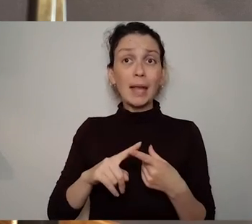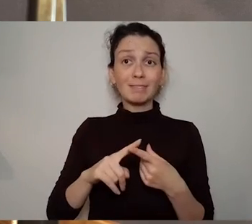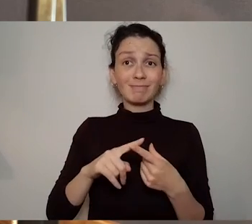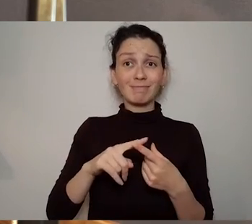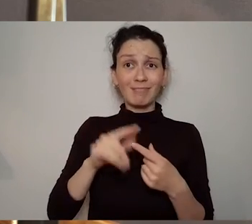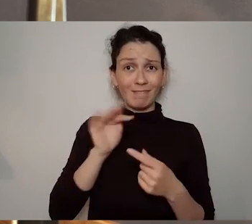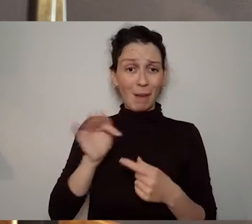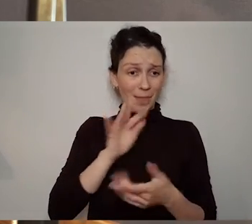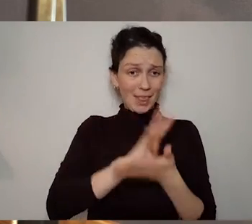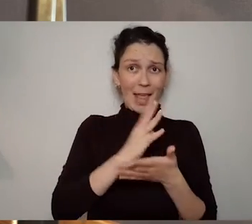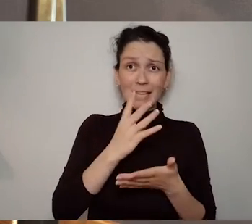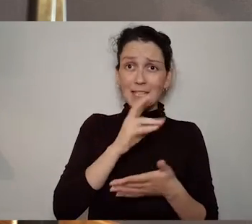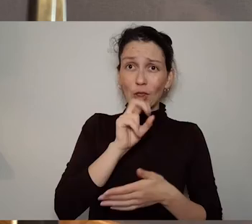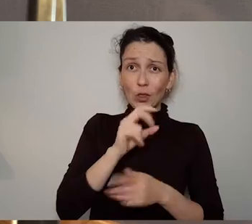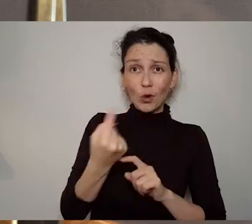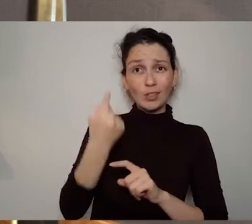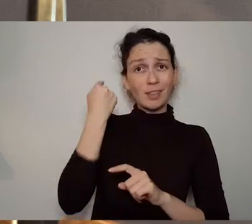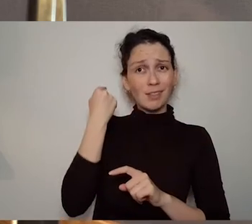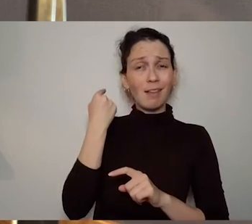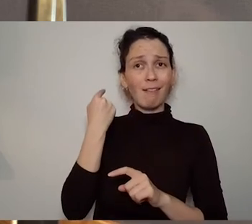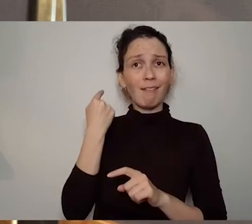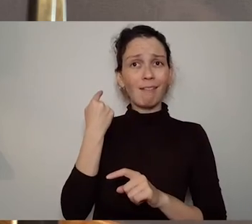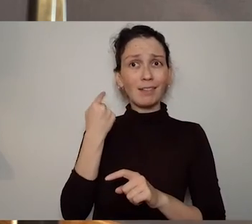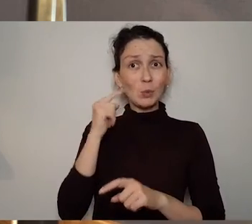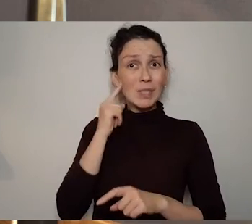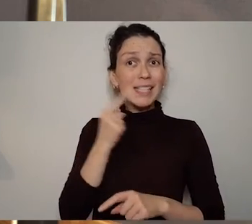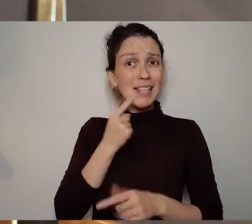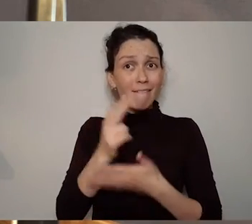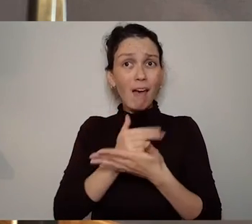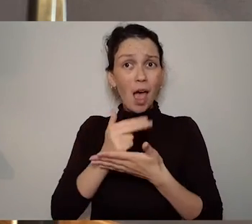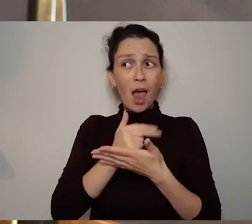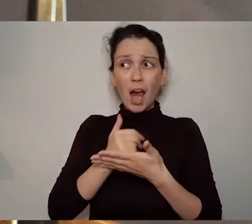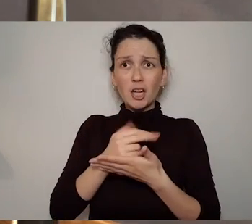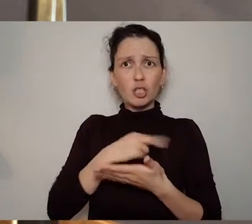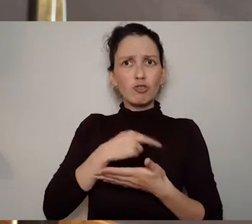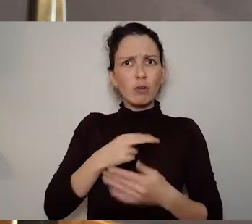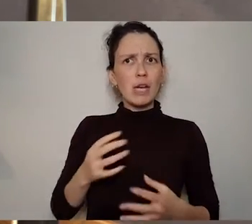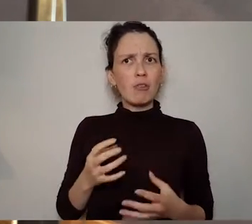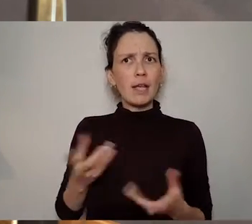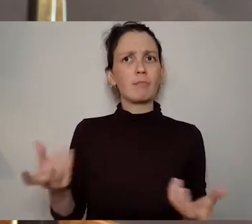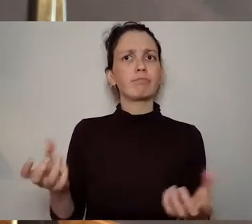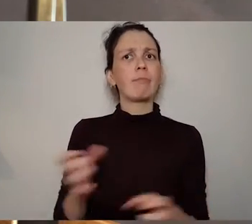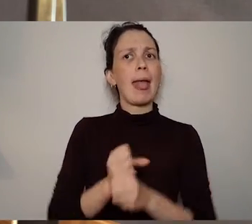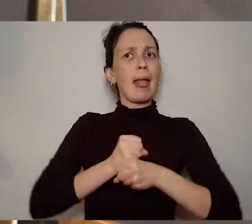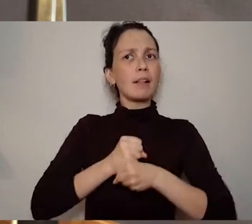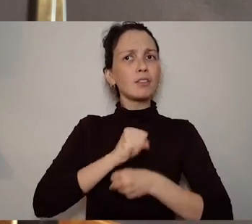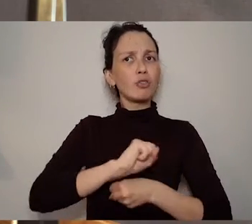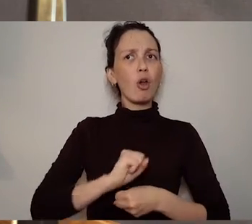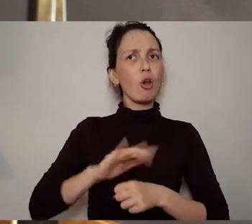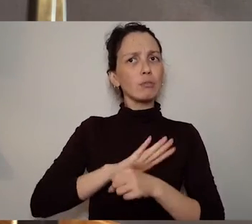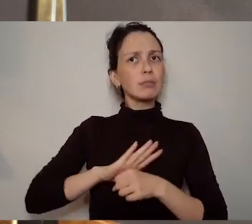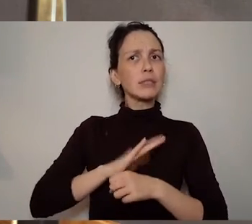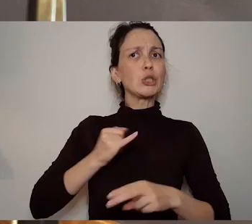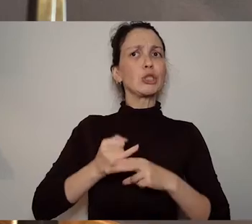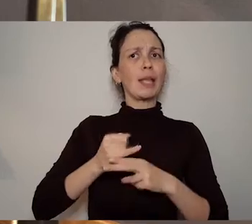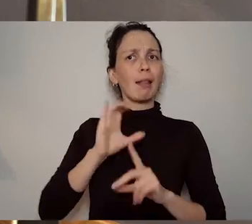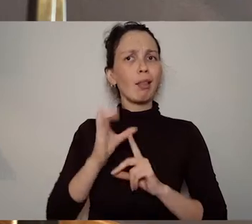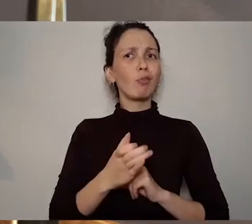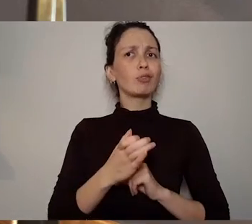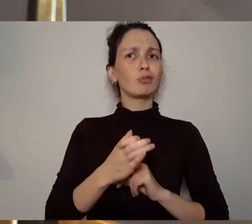where she is critiquing Irish society and life and the the dominant messages, so I think we're